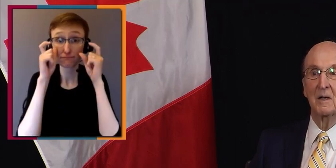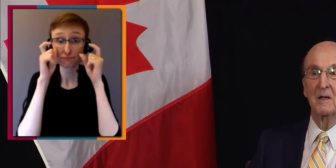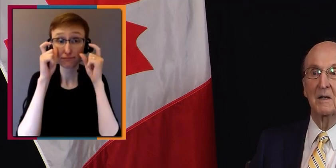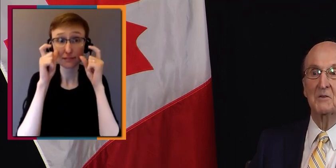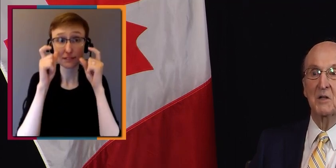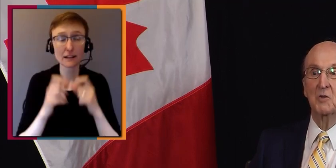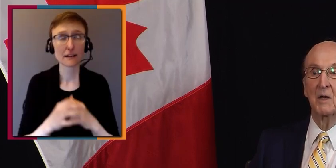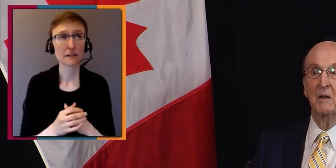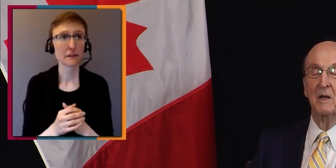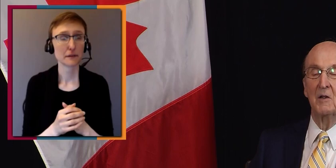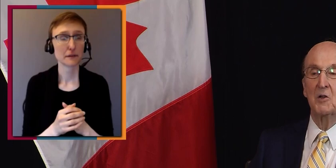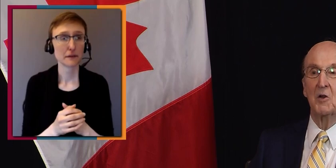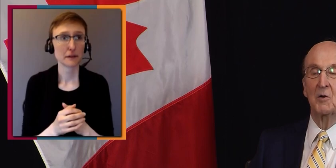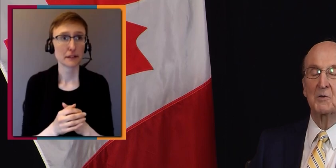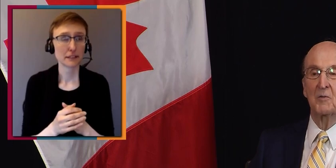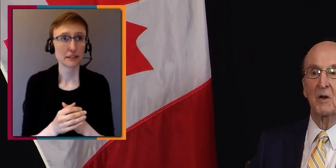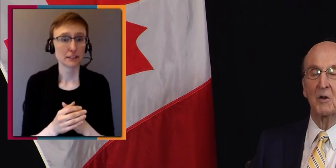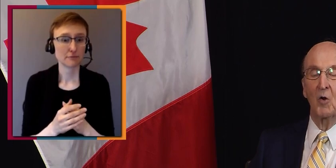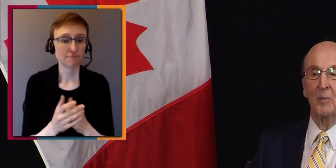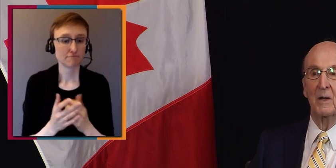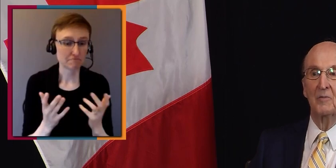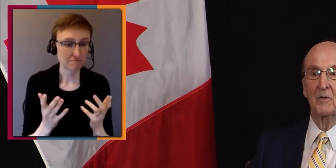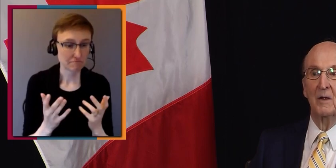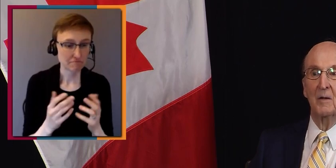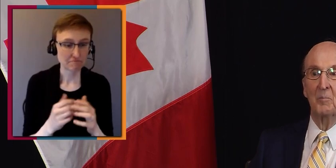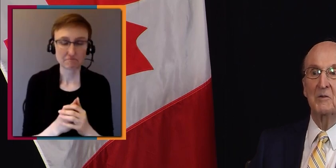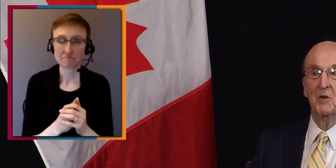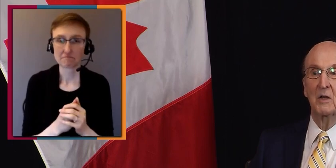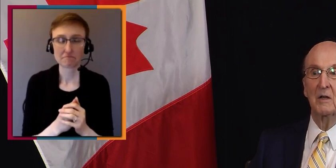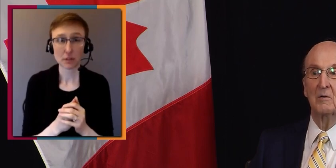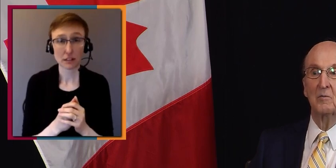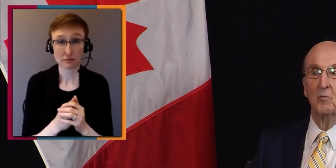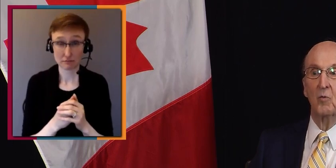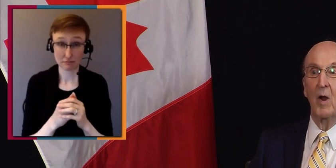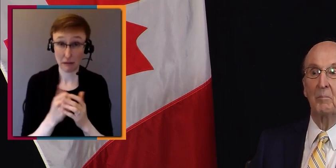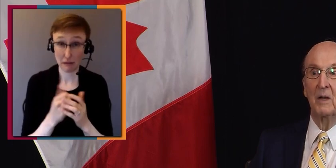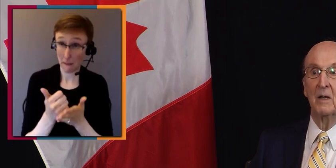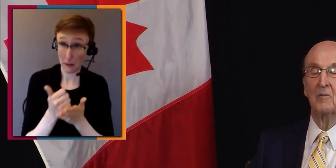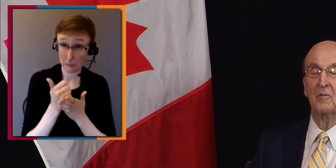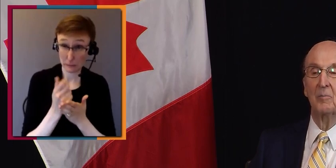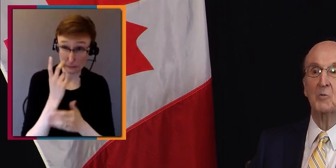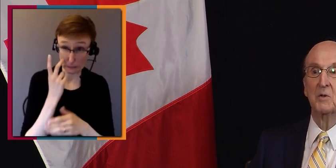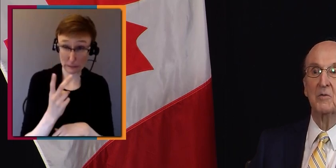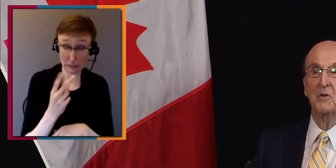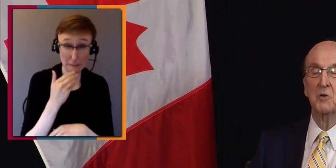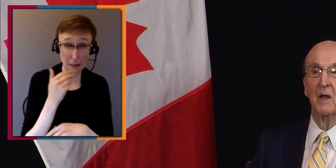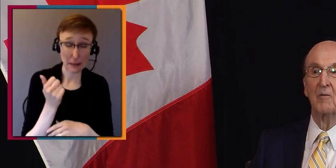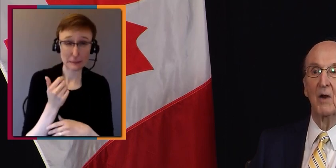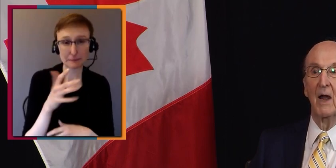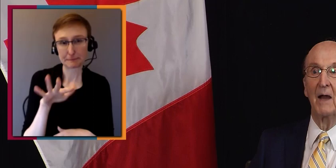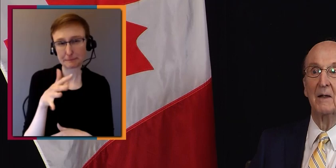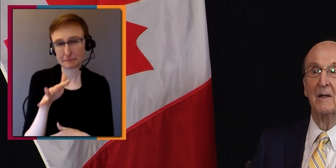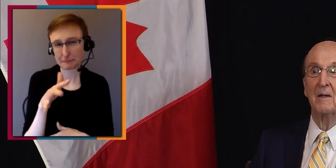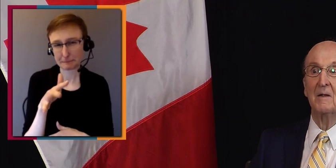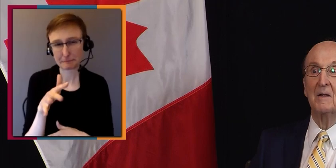essentially, years of glaucoma have basically robbed me of most of the vision I ever had.